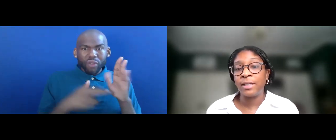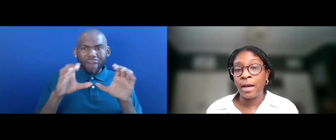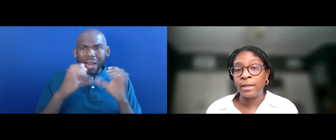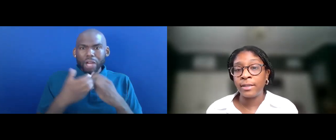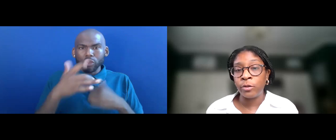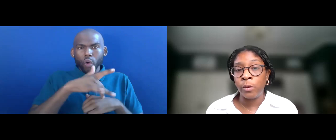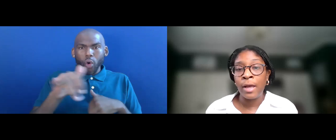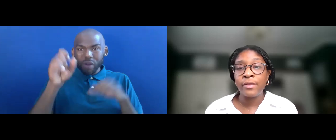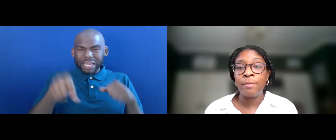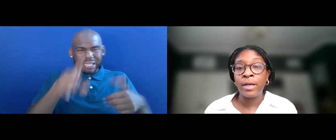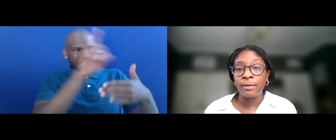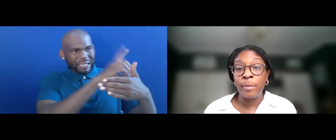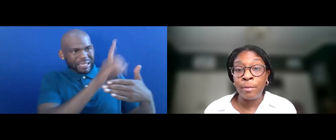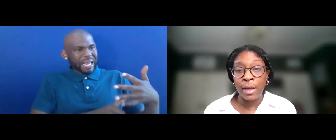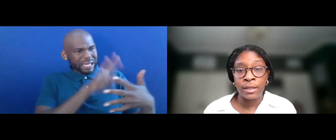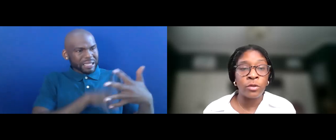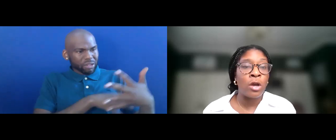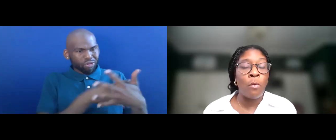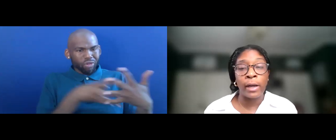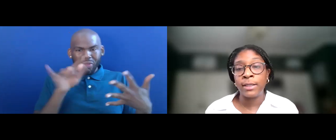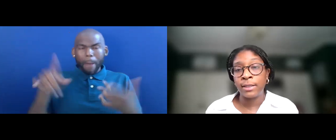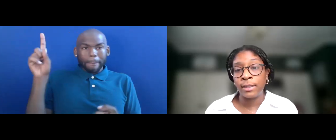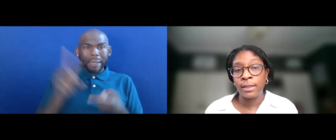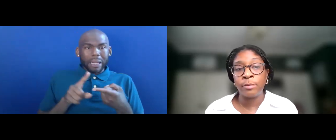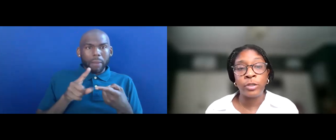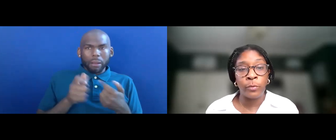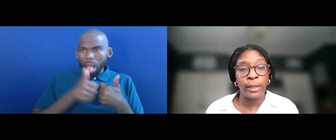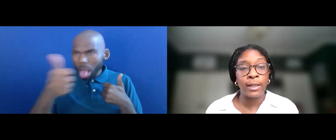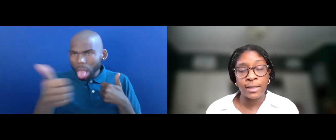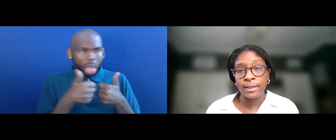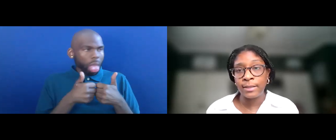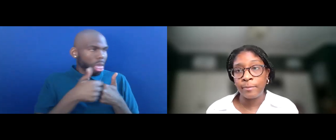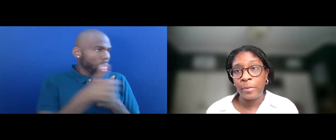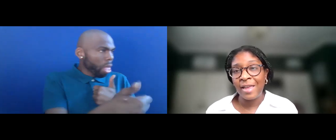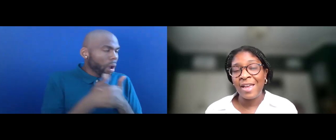DESIGN A SCHEDULE THAT MINIMIZES WALKING DISTANCES BETWEEN CLASSES.